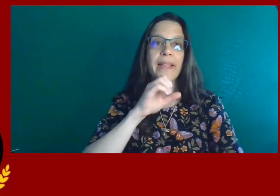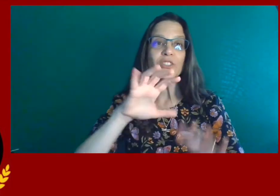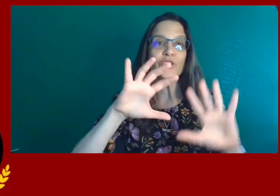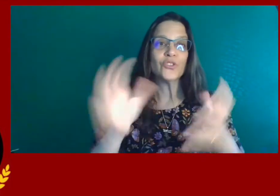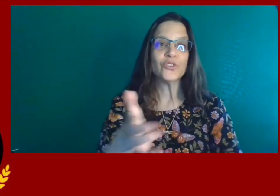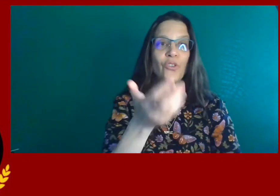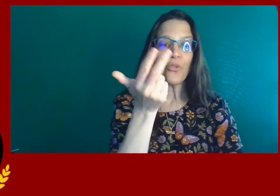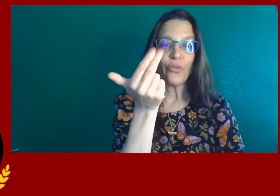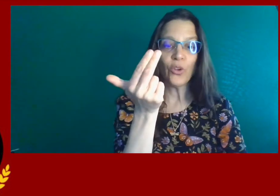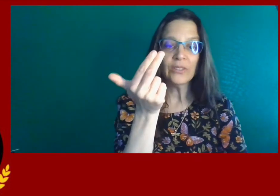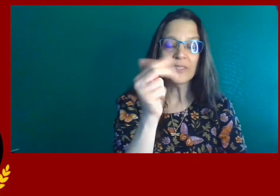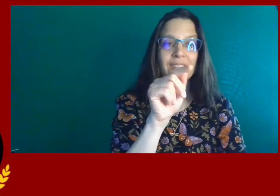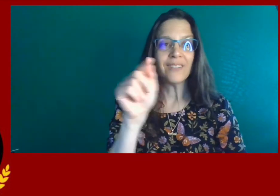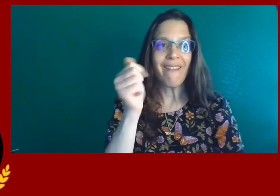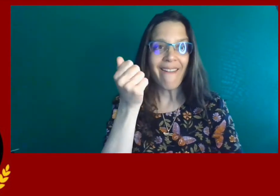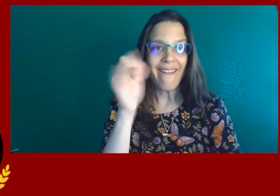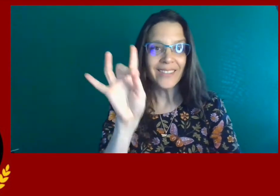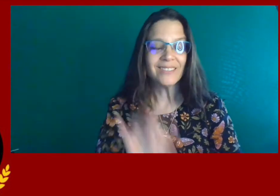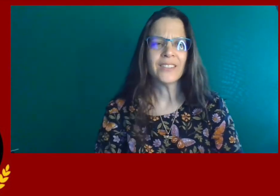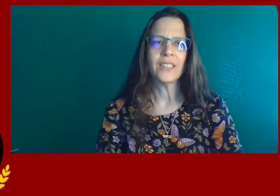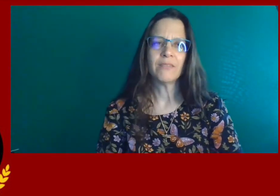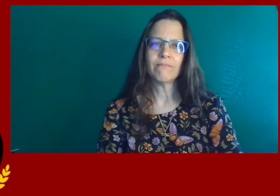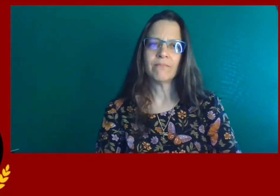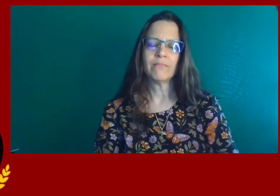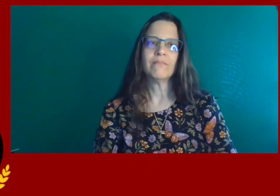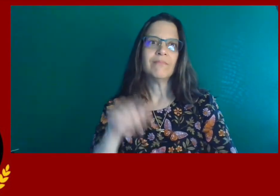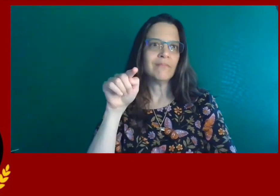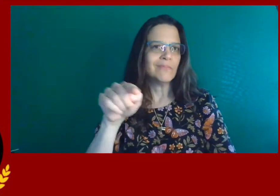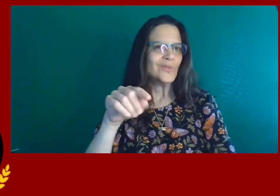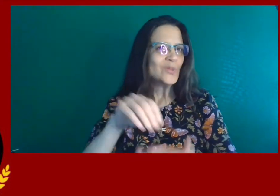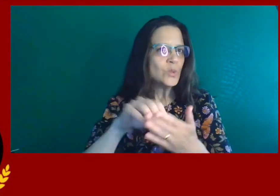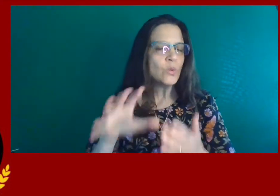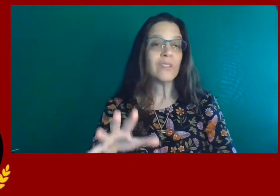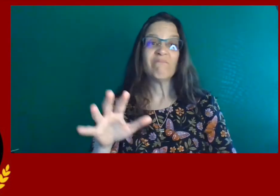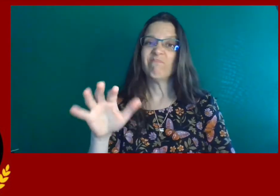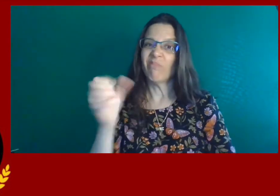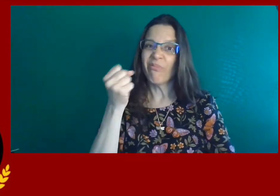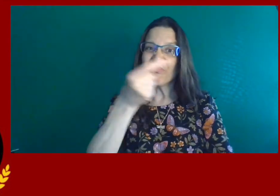The next category is age 13 to 18.